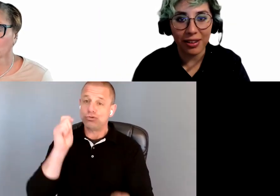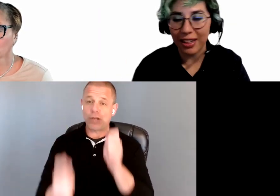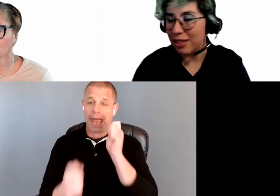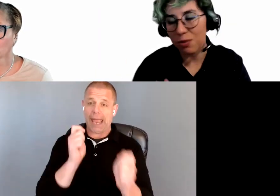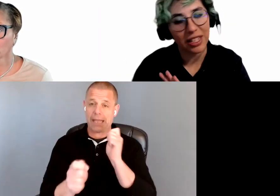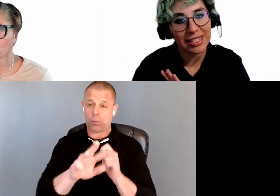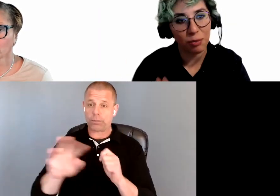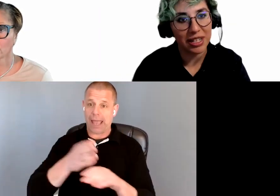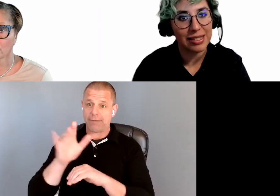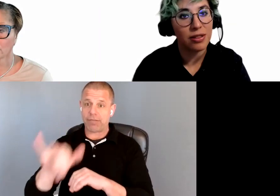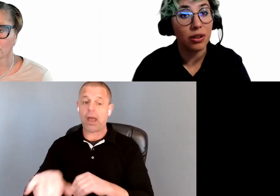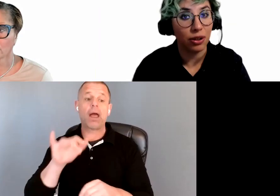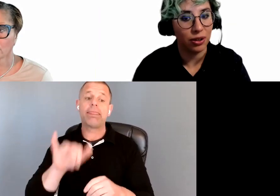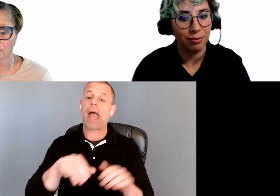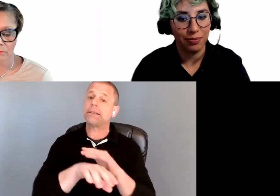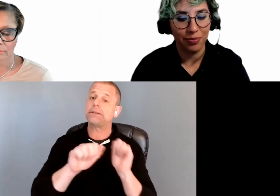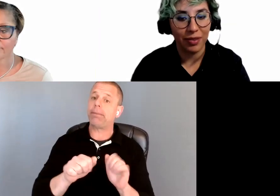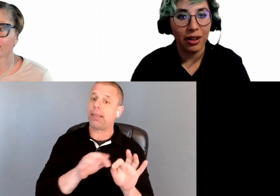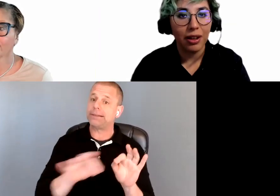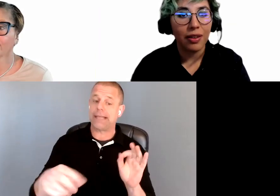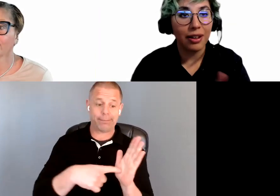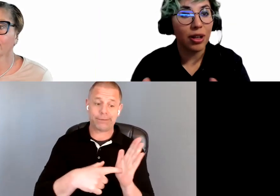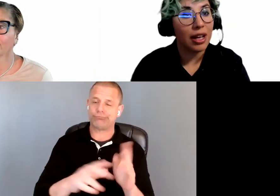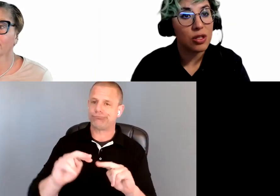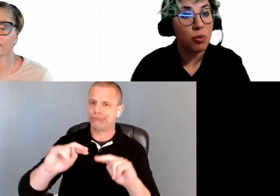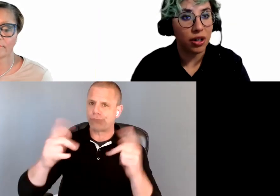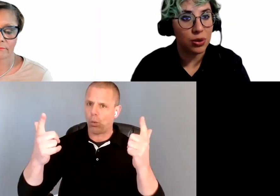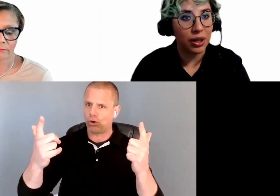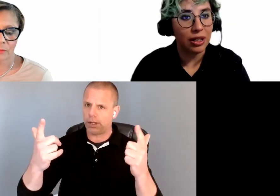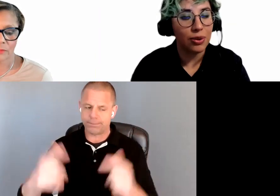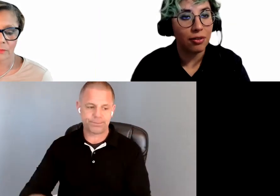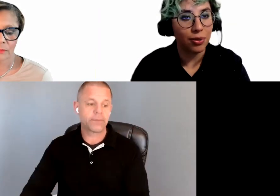the accessibility statement is null. Then we get to monitoring. You never